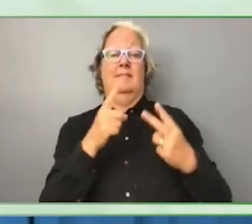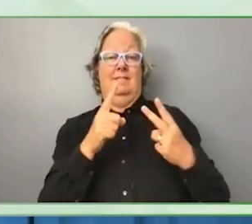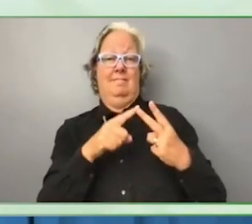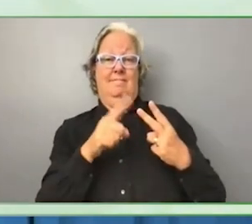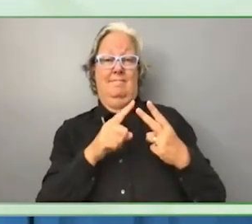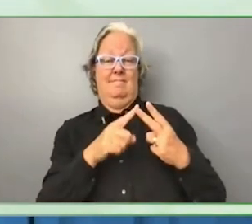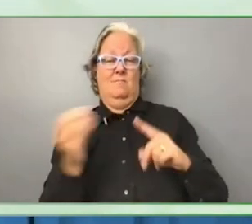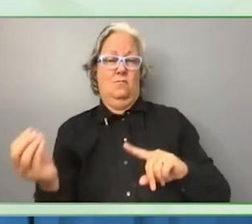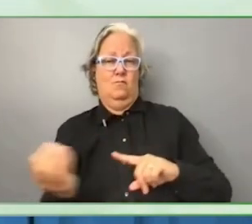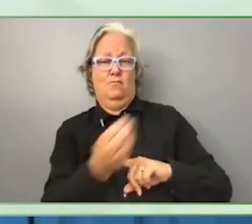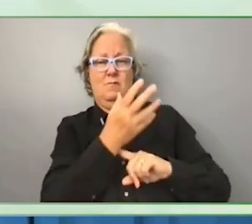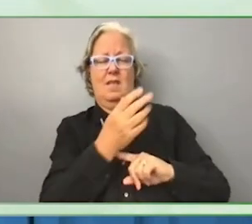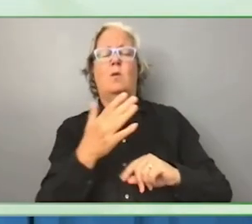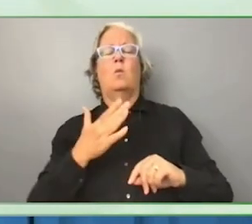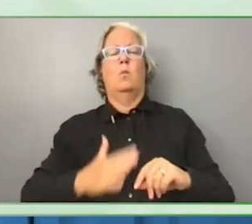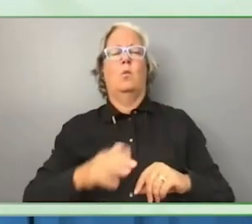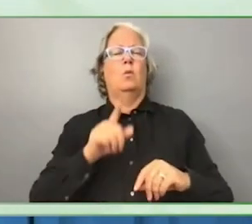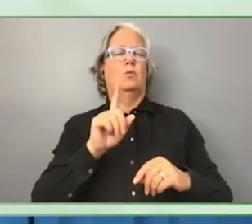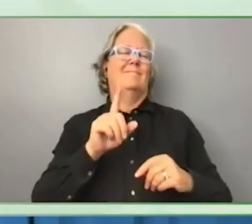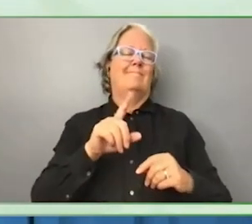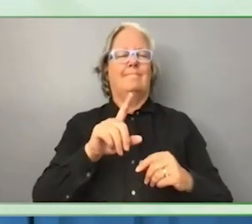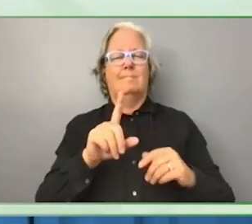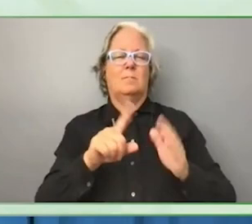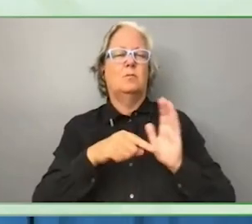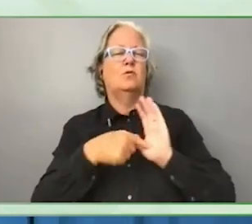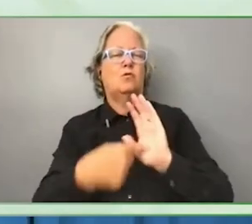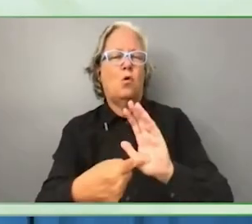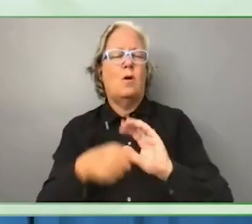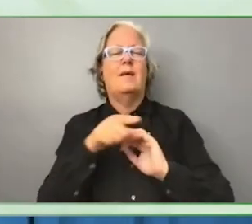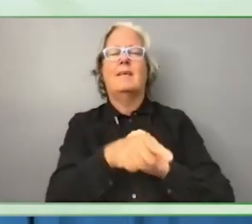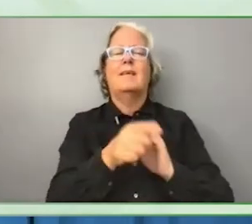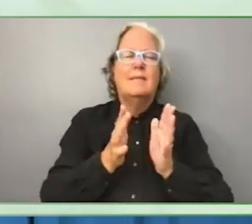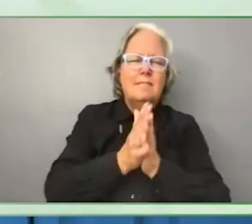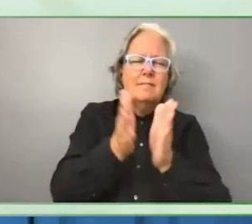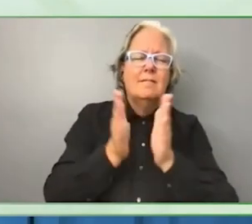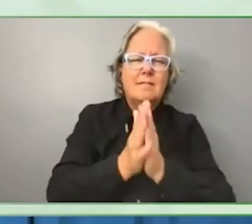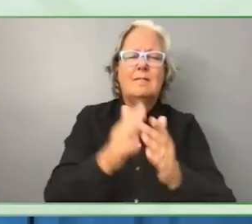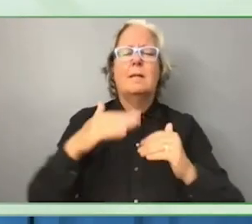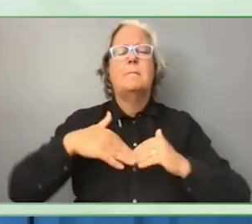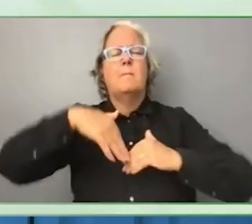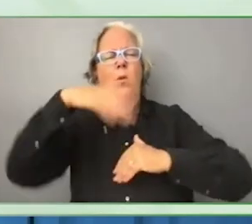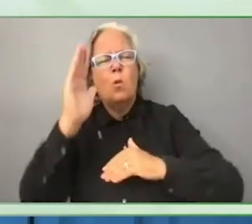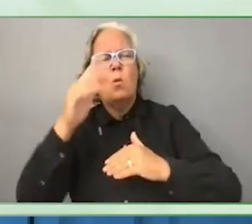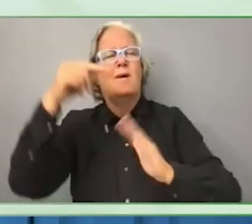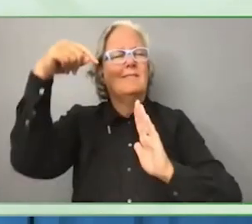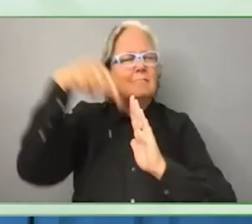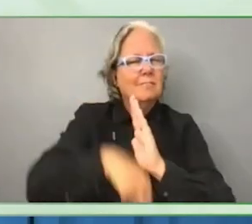describes in more detail around one of the two stand-alone programs,